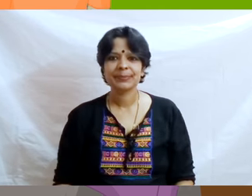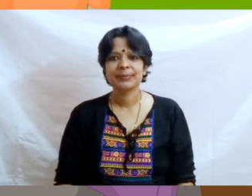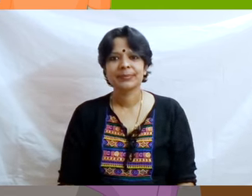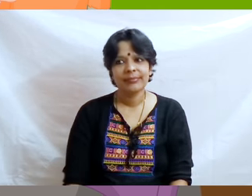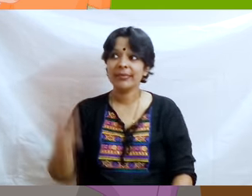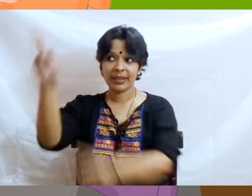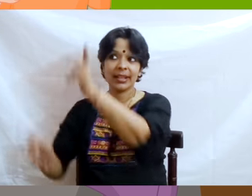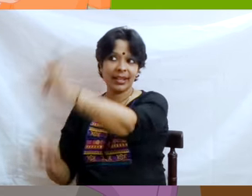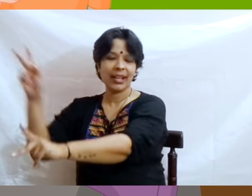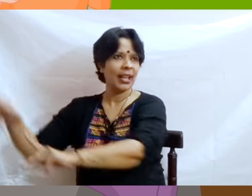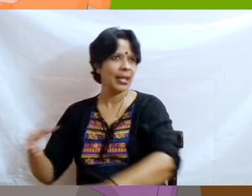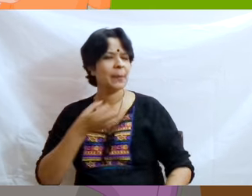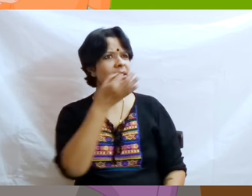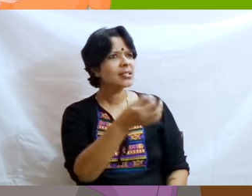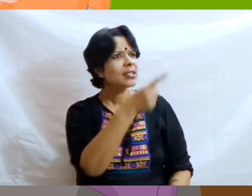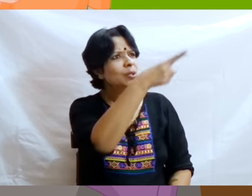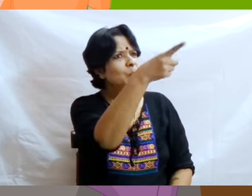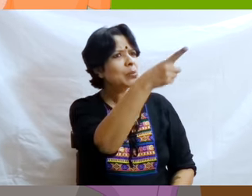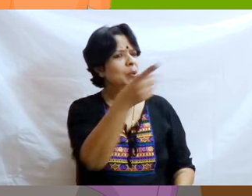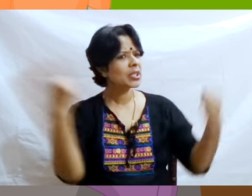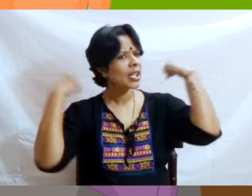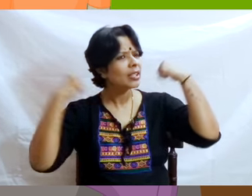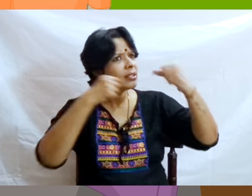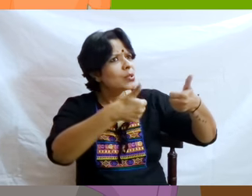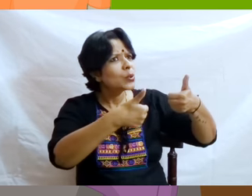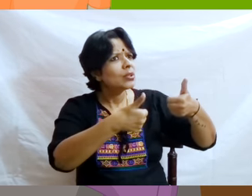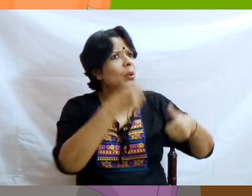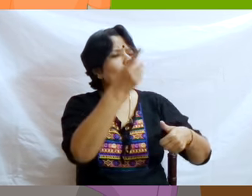"They must be on their way to sell the poor thing's hide" said another.